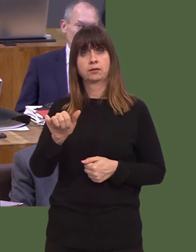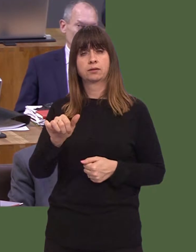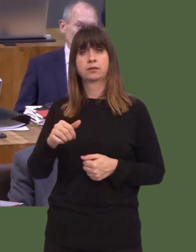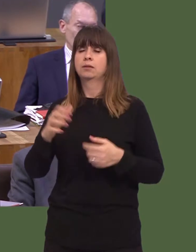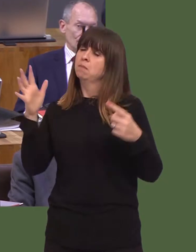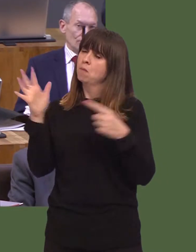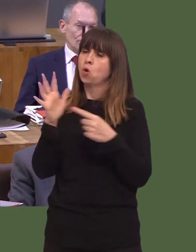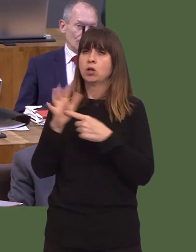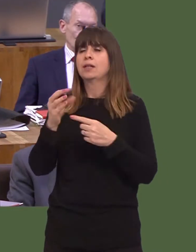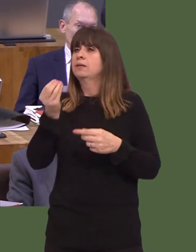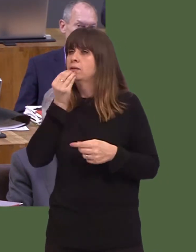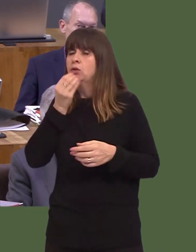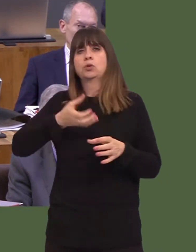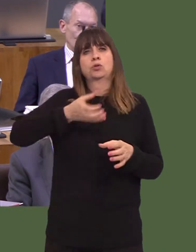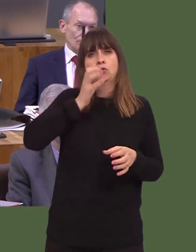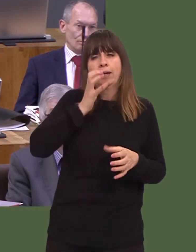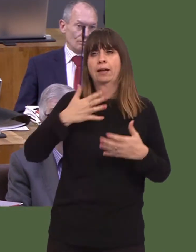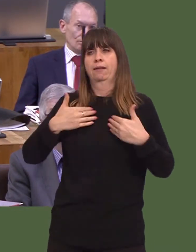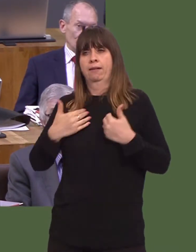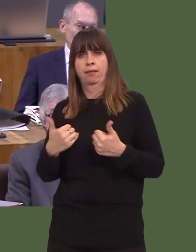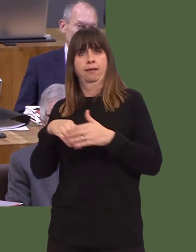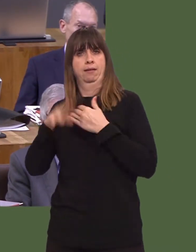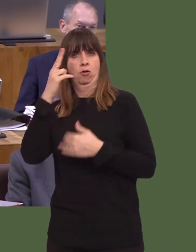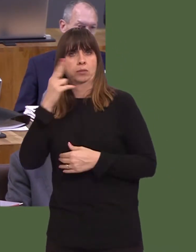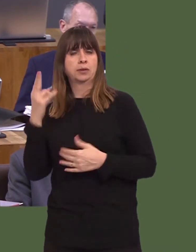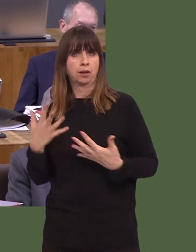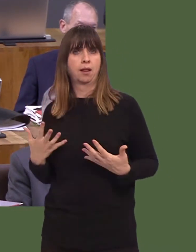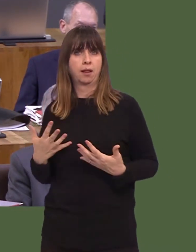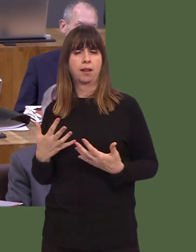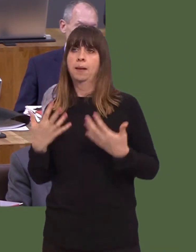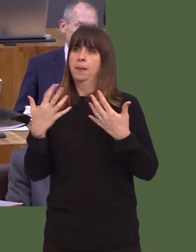The report did highlight good progress that had been made in a number of areas, but, of